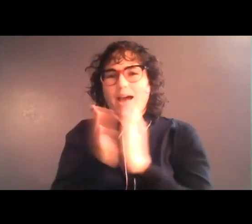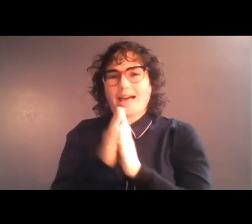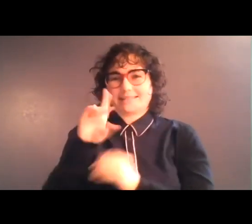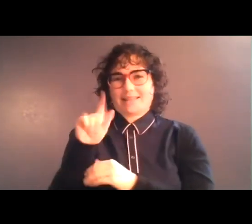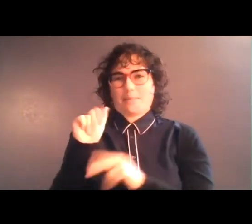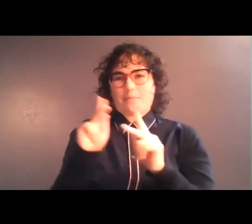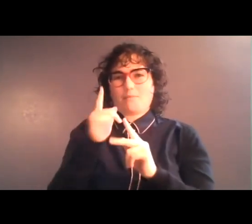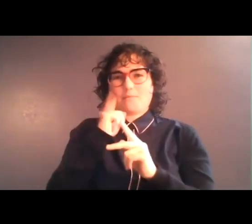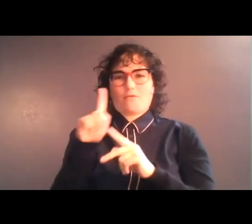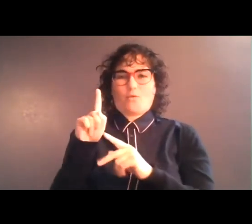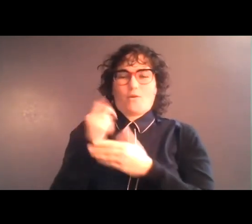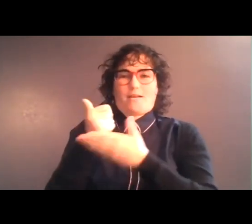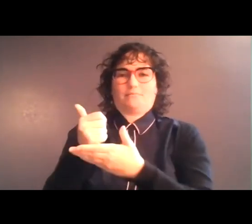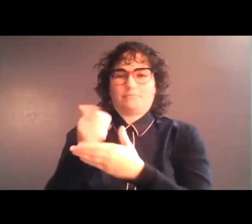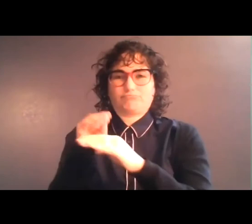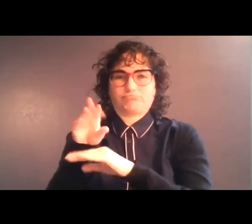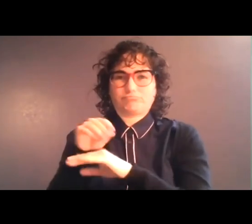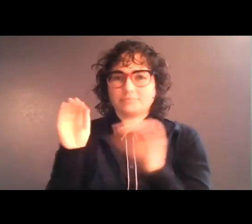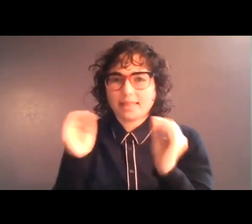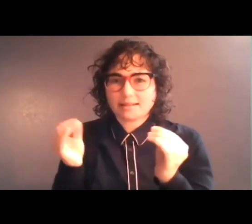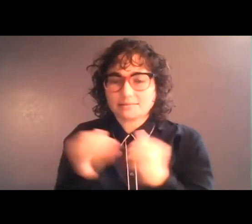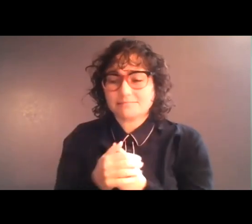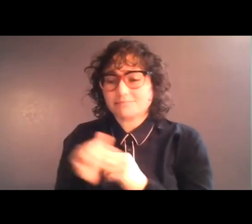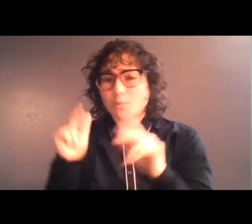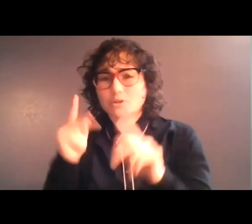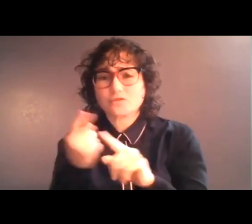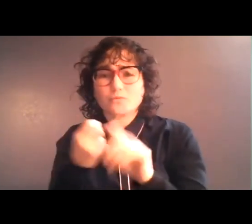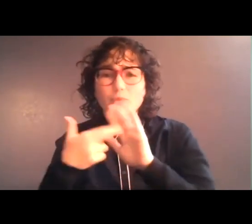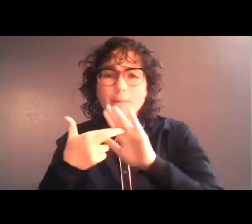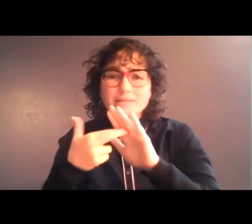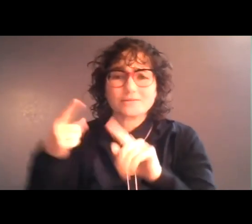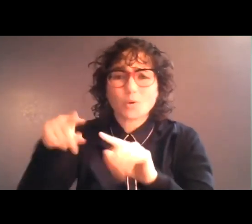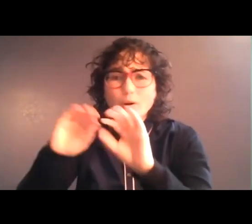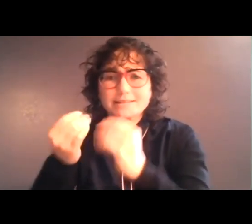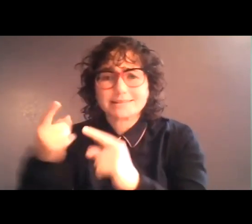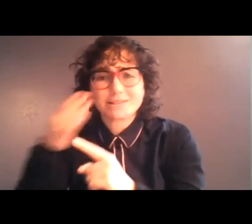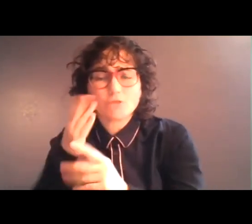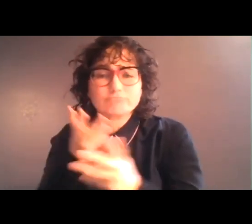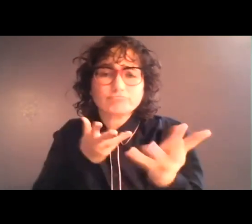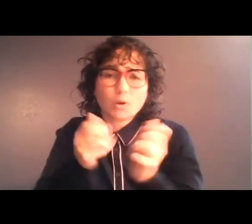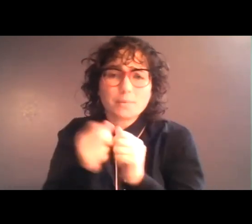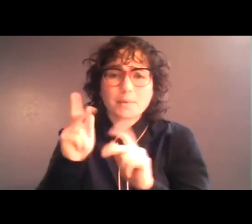no one who is a representative of organizations that work with people with mobility impairments,